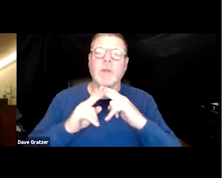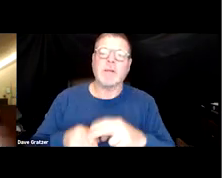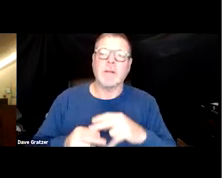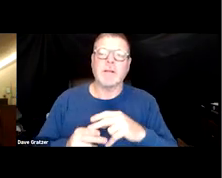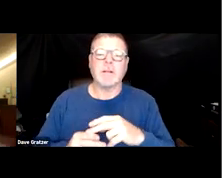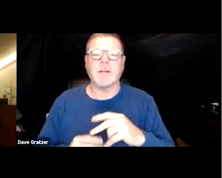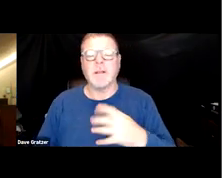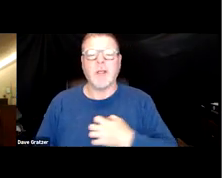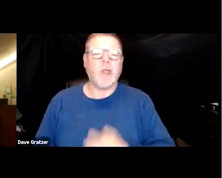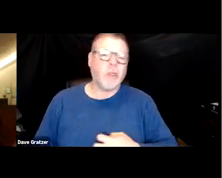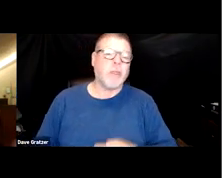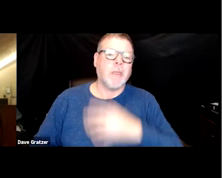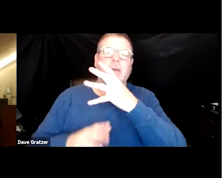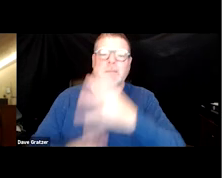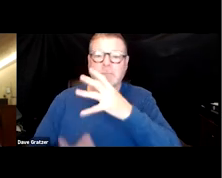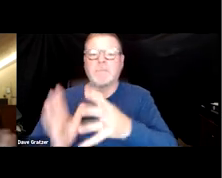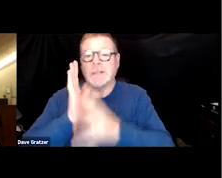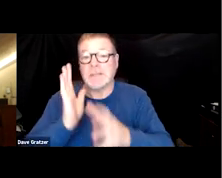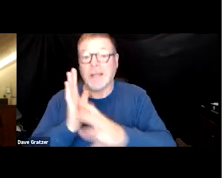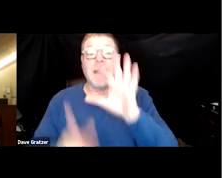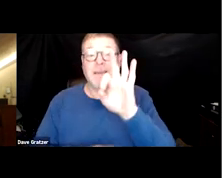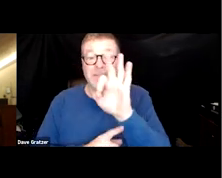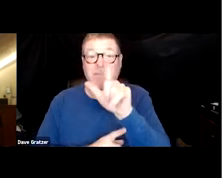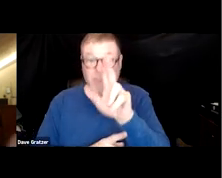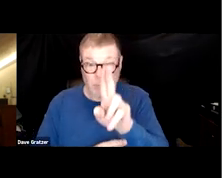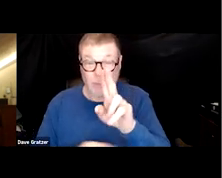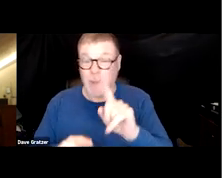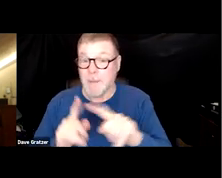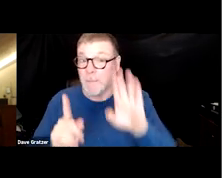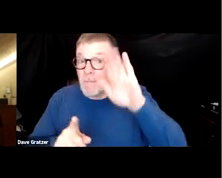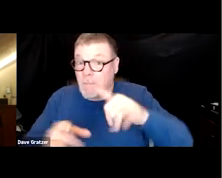a nausea, vomiting, diarrhea the flu but in, by definition it really isn't.